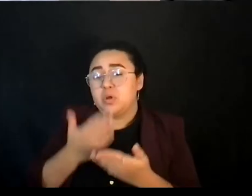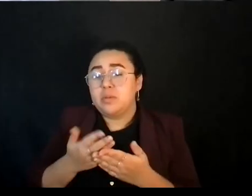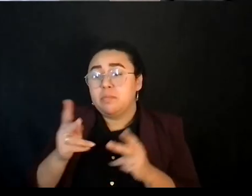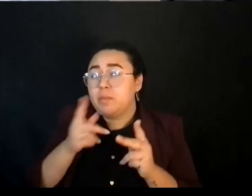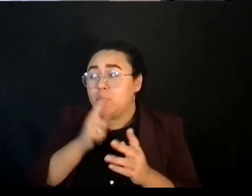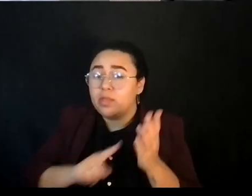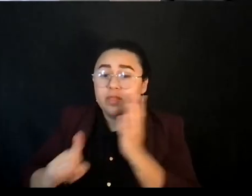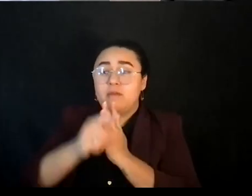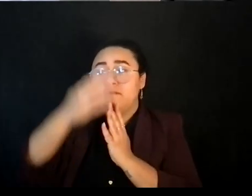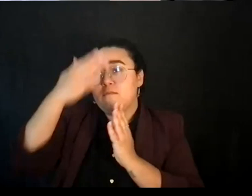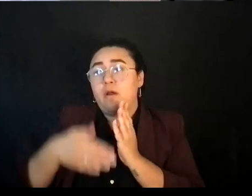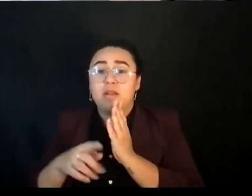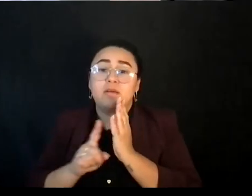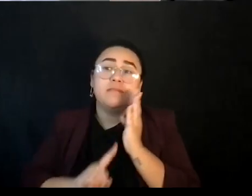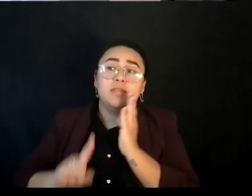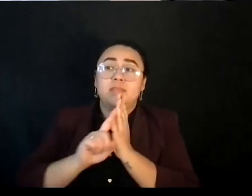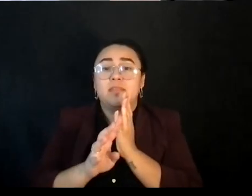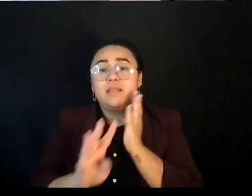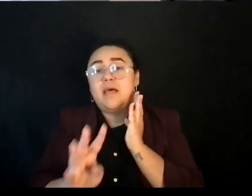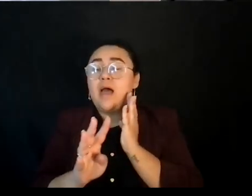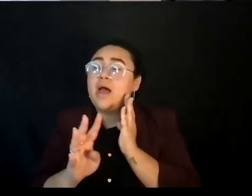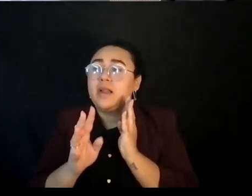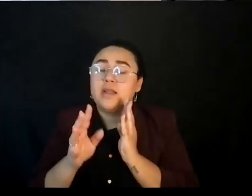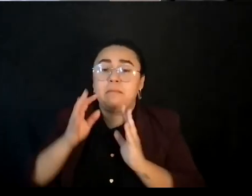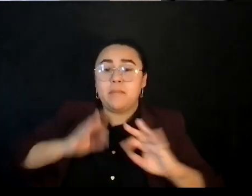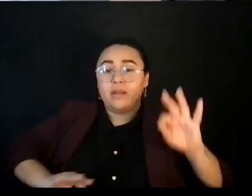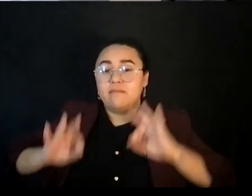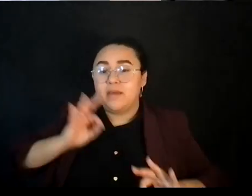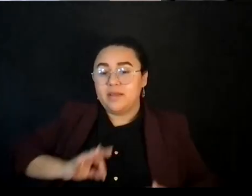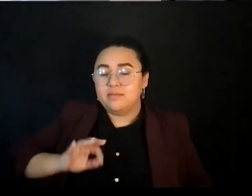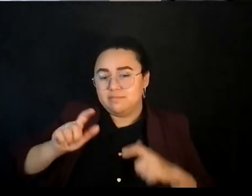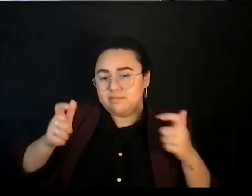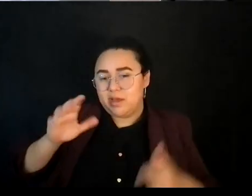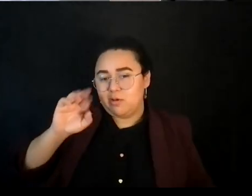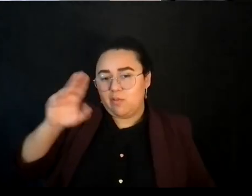And I should say, I'm not categorically against corporations. I think at least I think they're misaligned oftentimes.